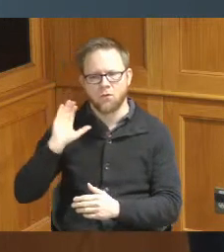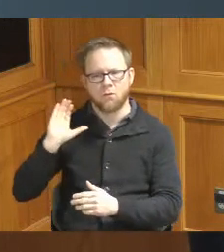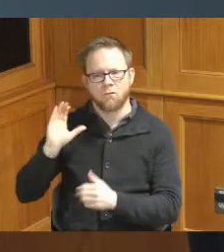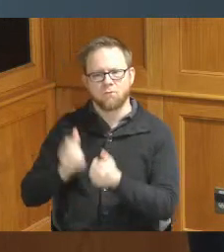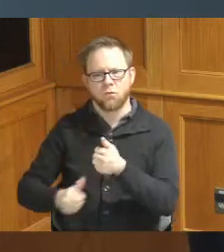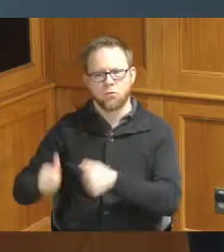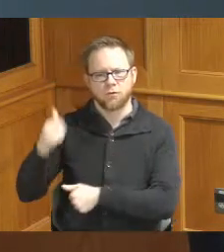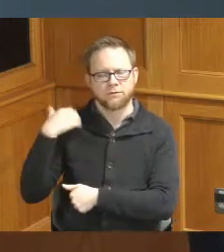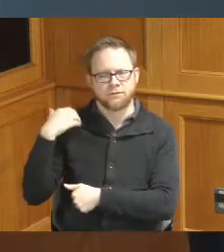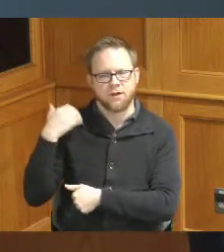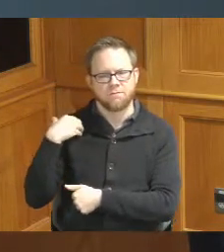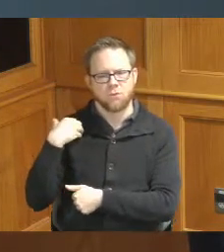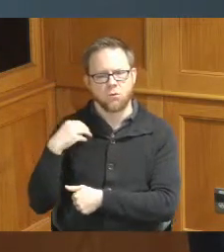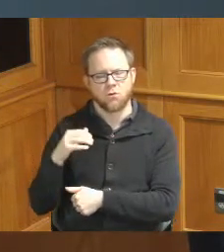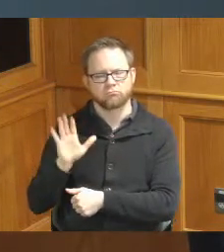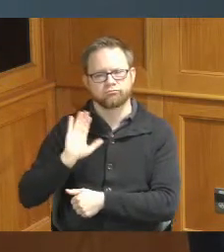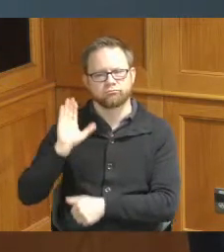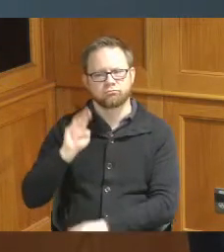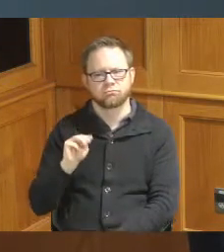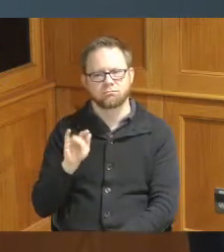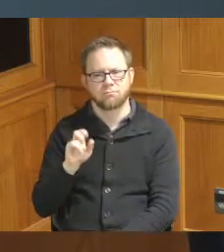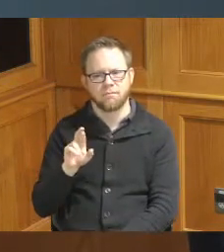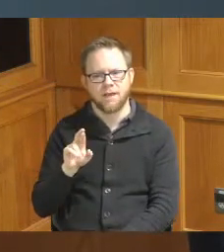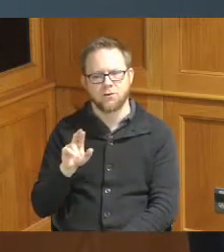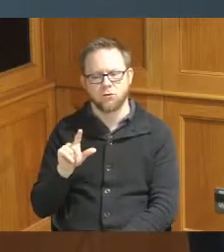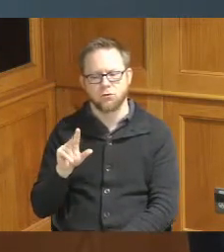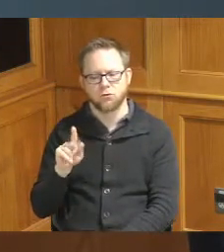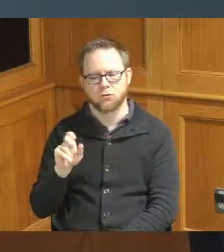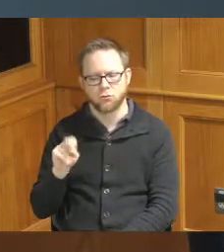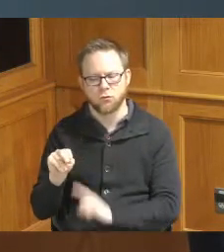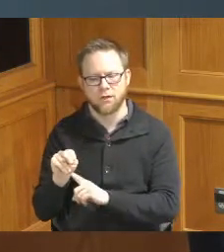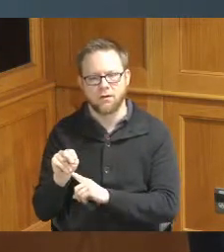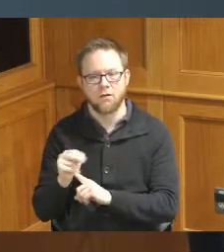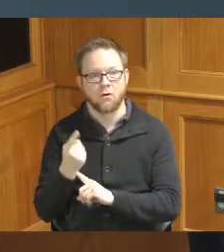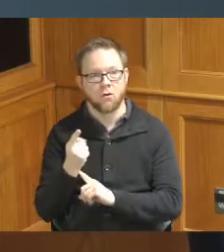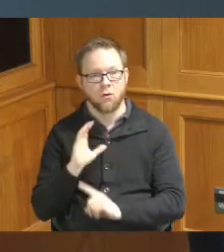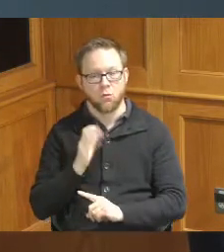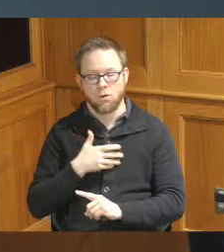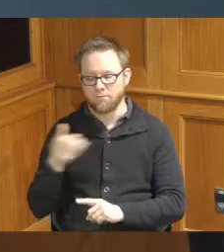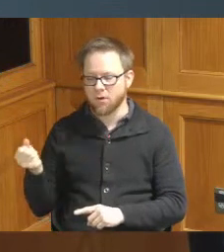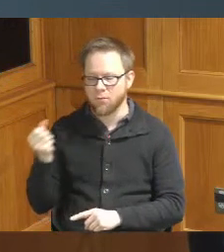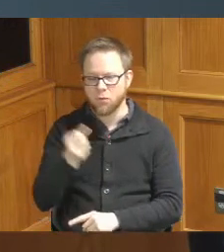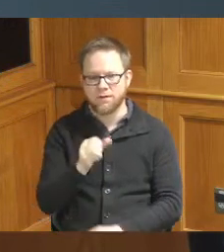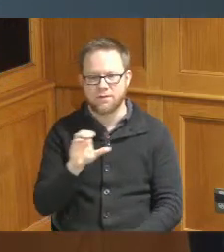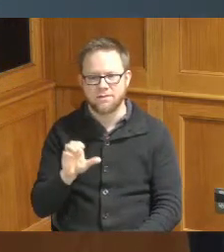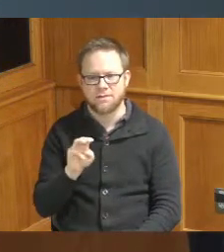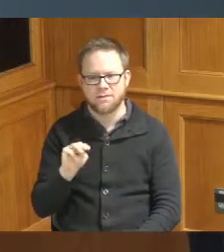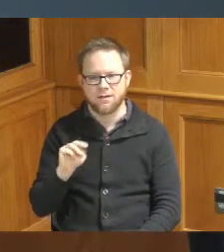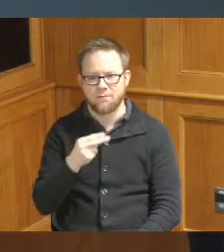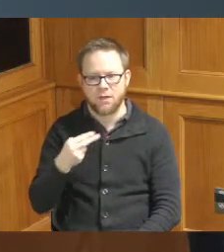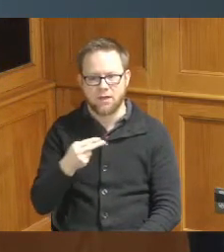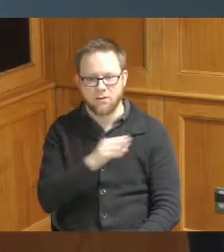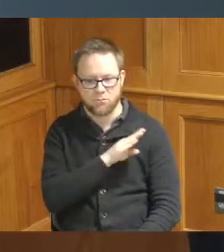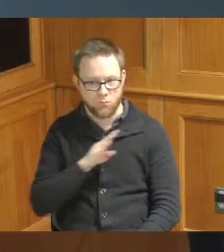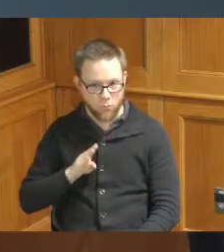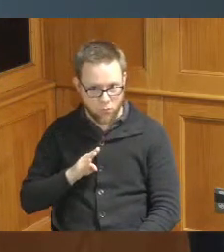Charlie Luken and also is one of our appointees on the CMH board and also was on the Revitalization